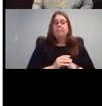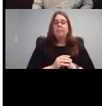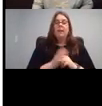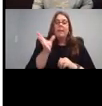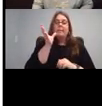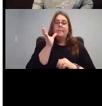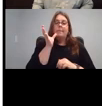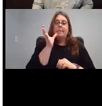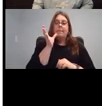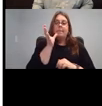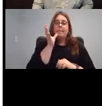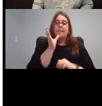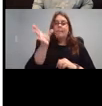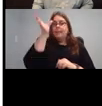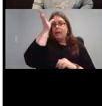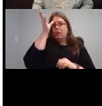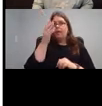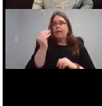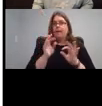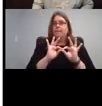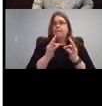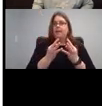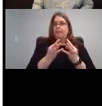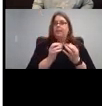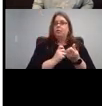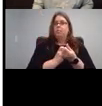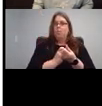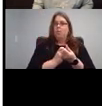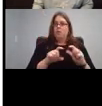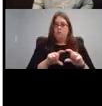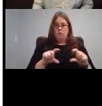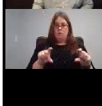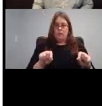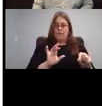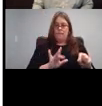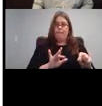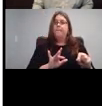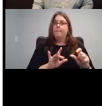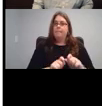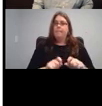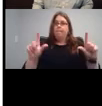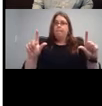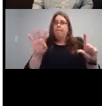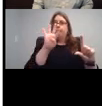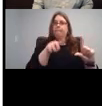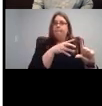bottom, and on the tab, and up at the top. It starts off with